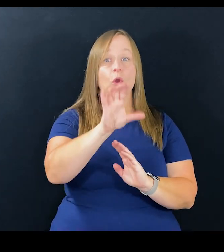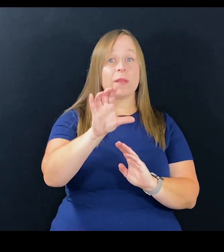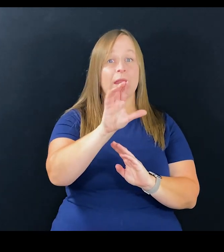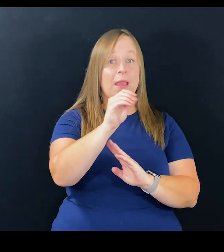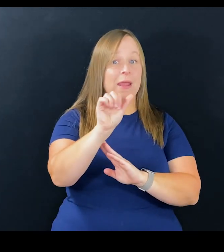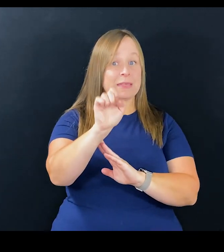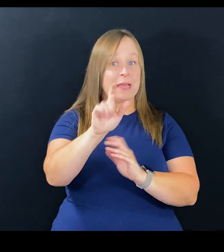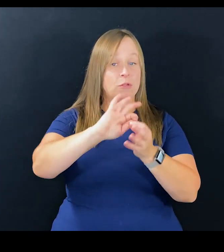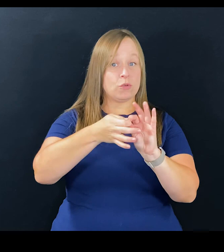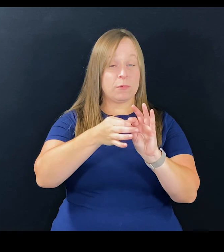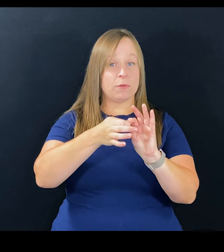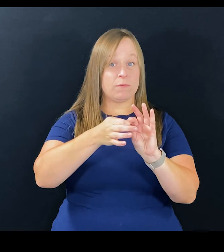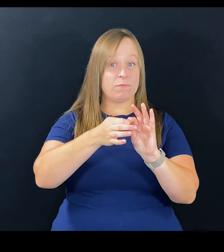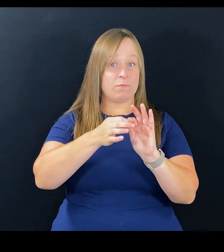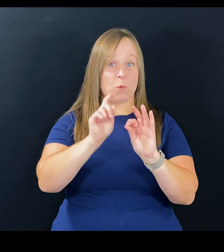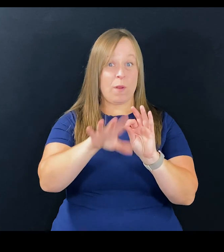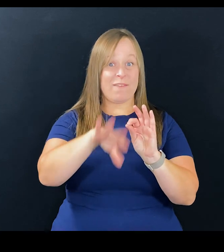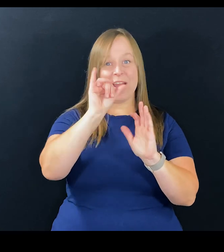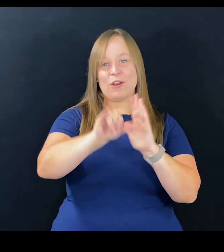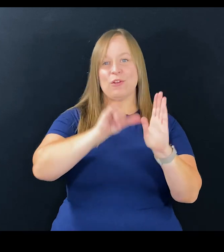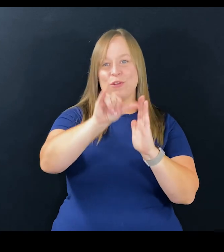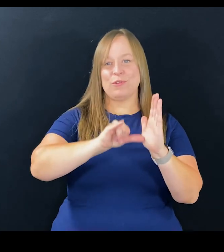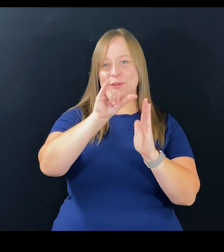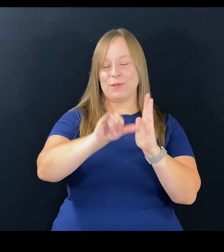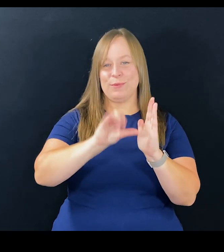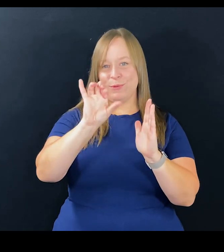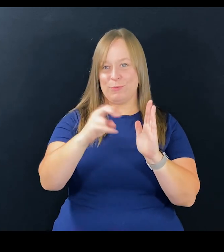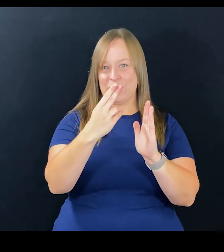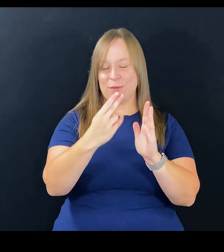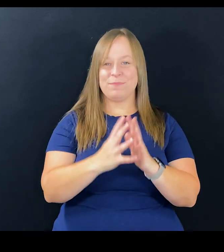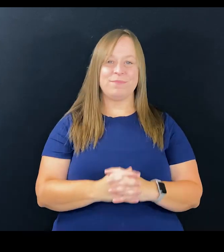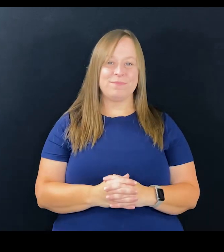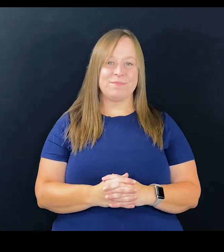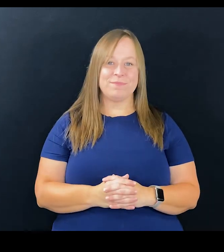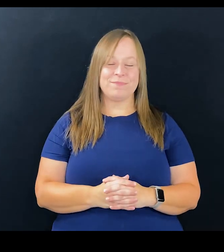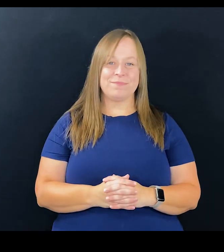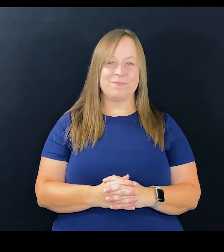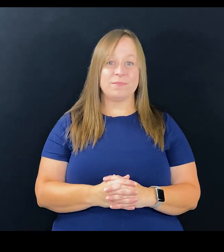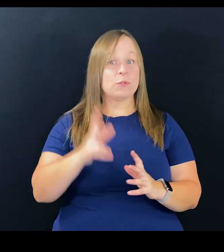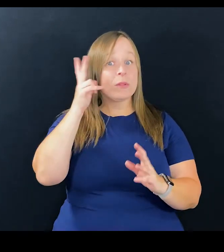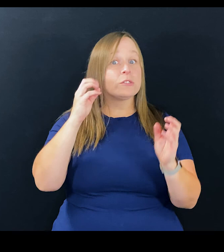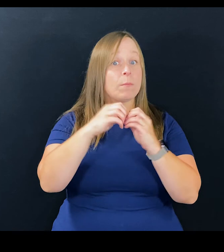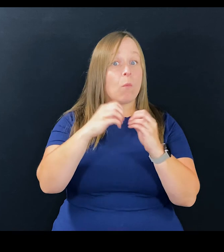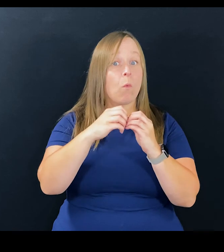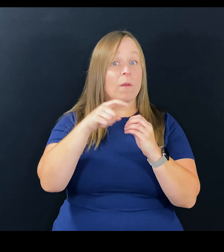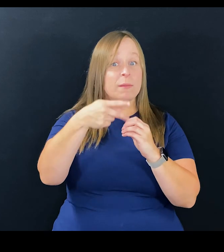of New York. The closed captioned and ASL version of this podcast is available on our YouTube channel.